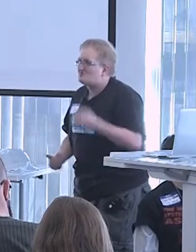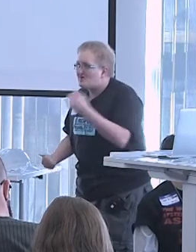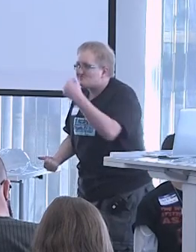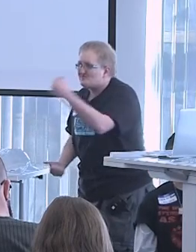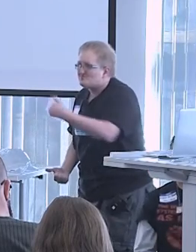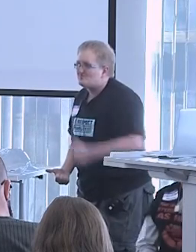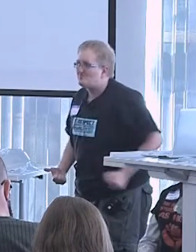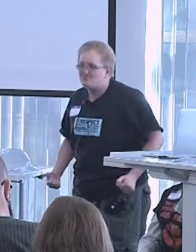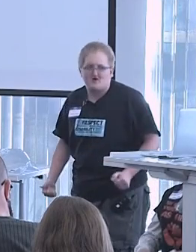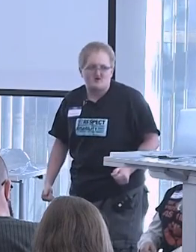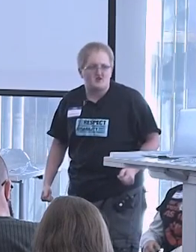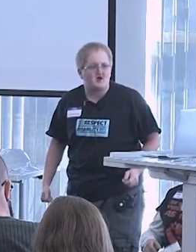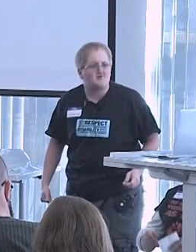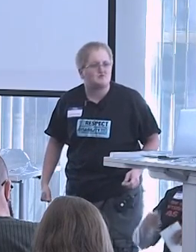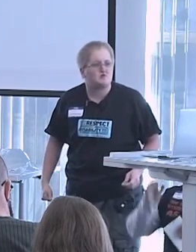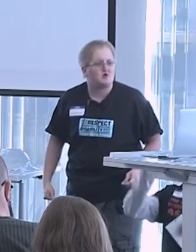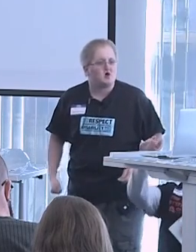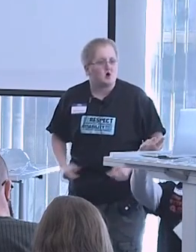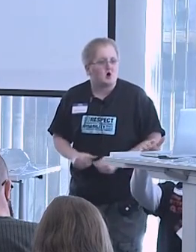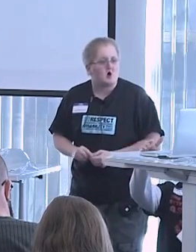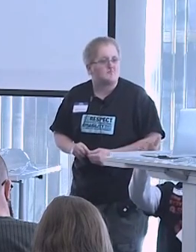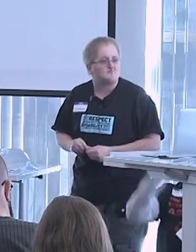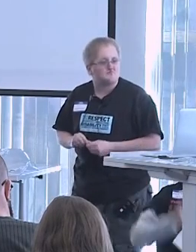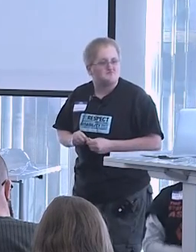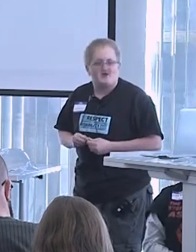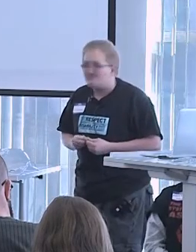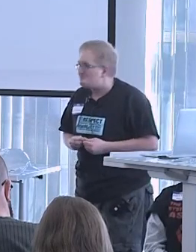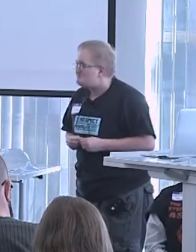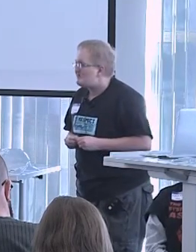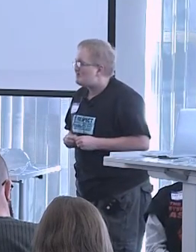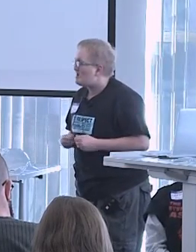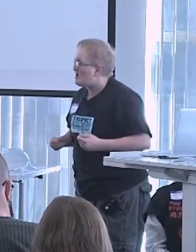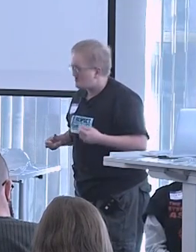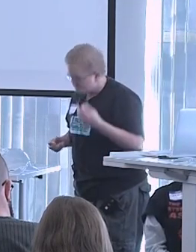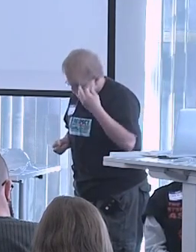let's make the world where that can happen. Make abnormal value neutral